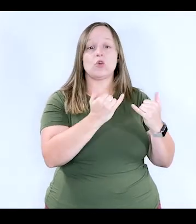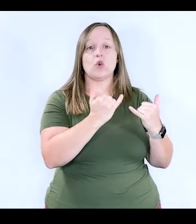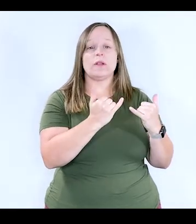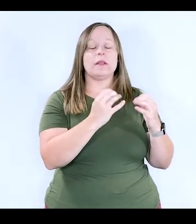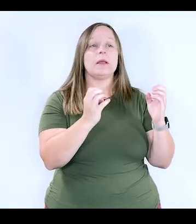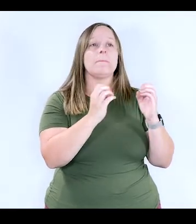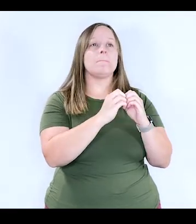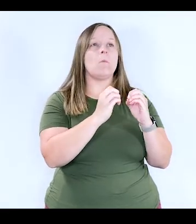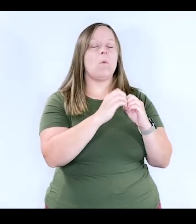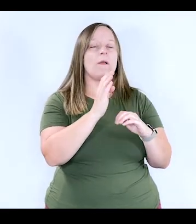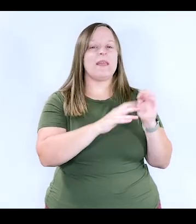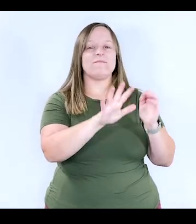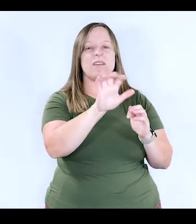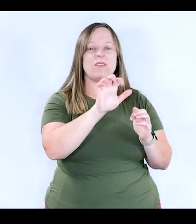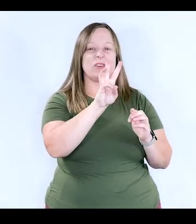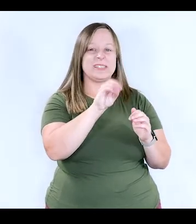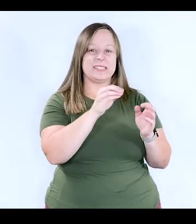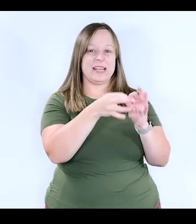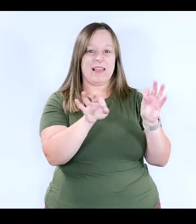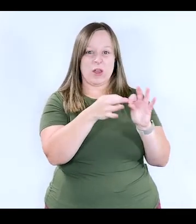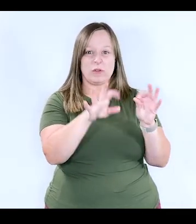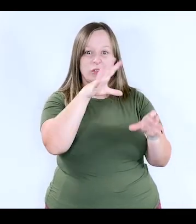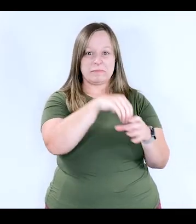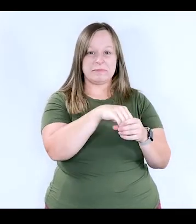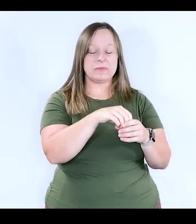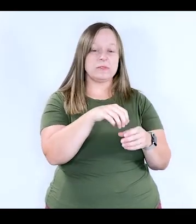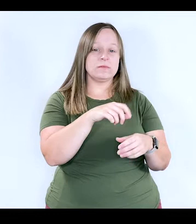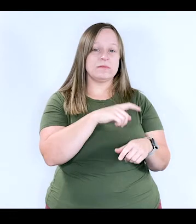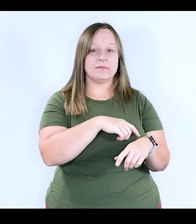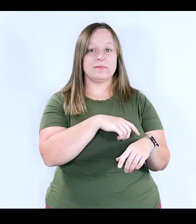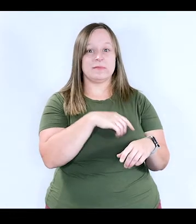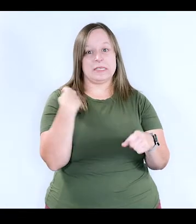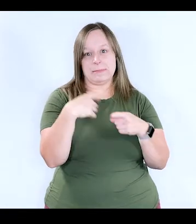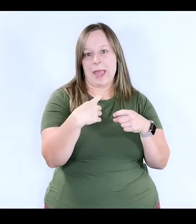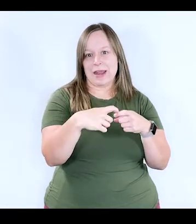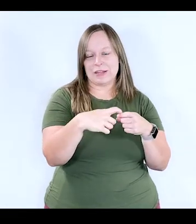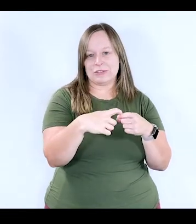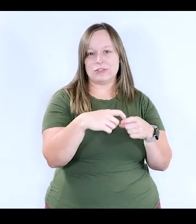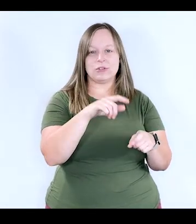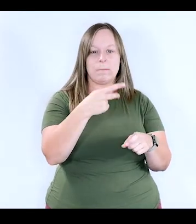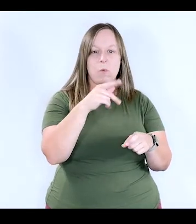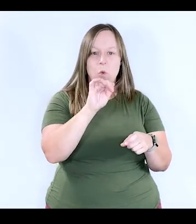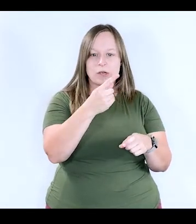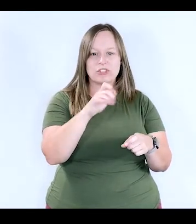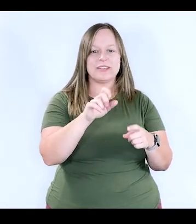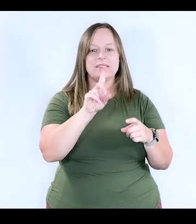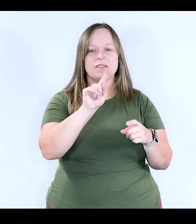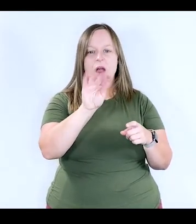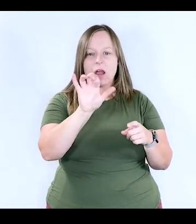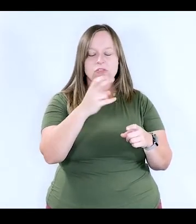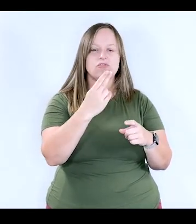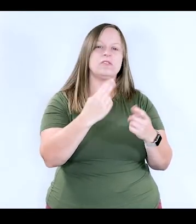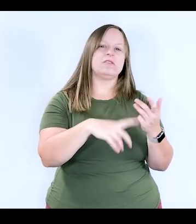Currently, that are more than 560 languages, which includes the Spanish, Portuguese, Dutch, French,